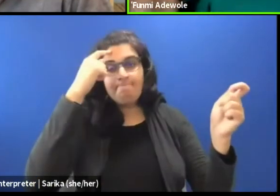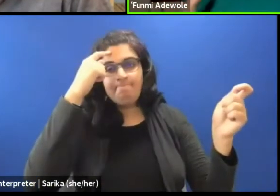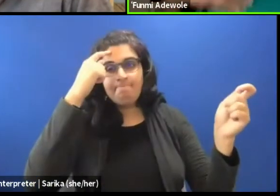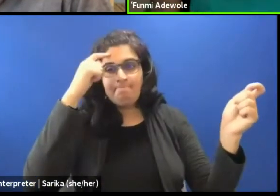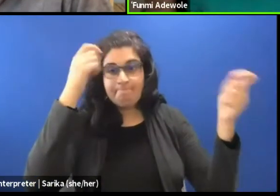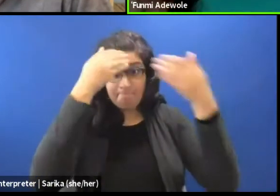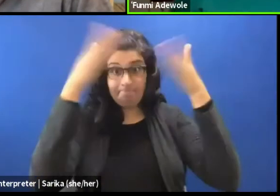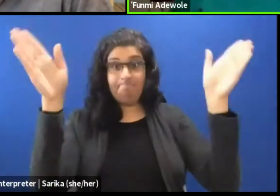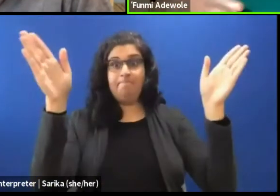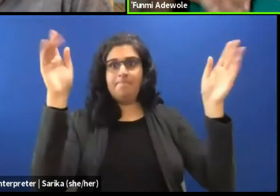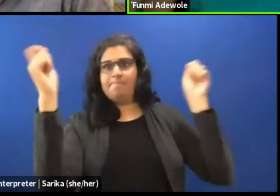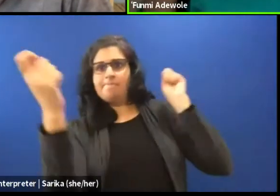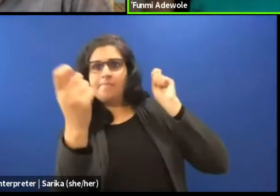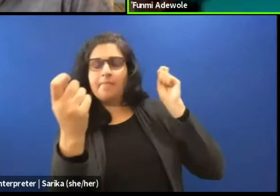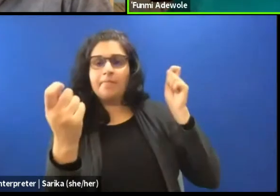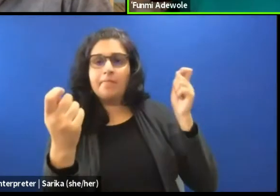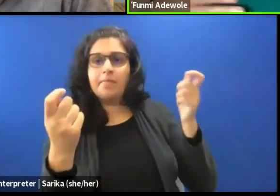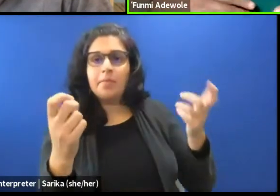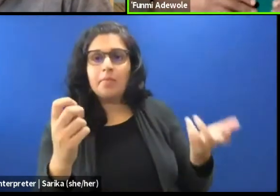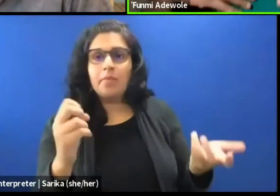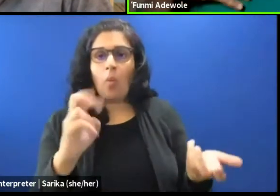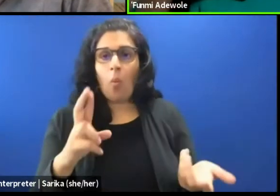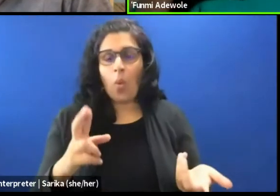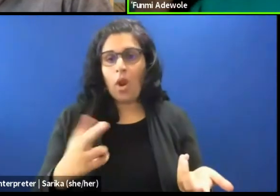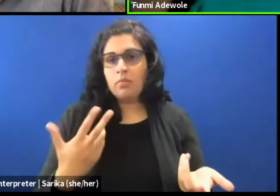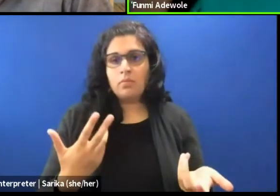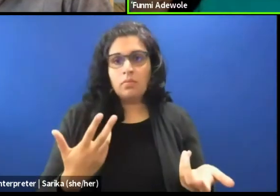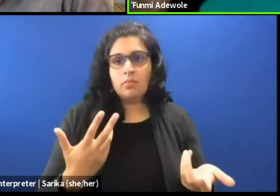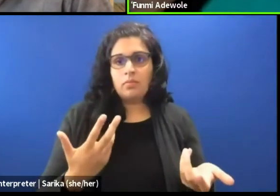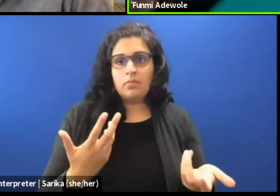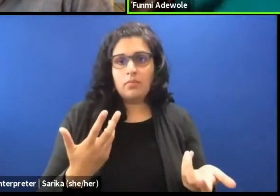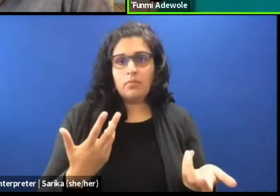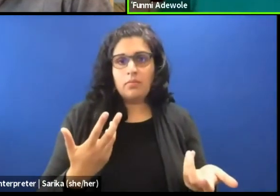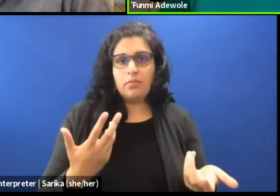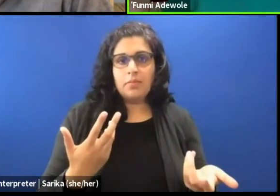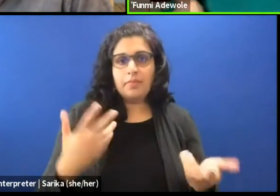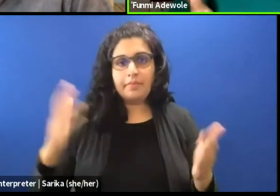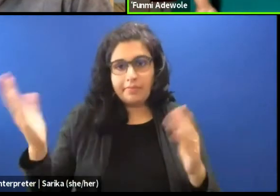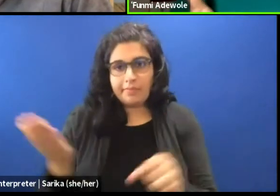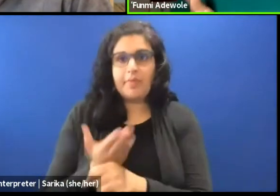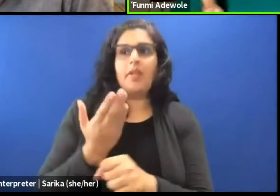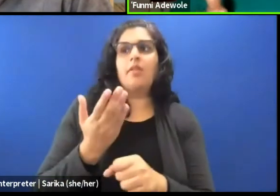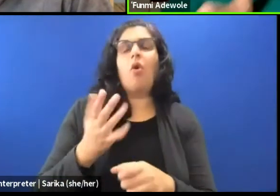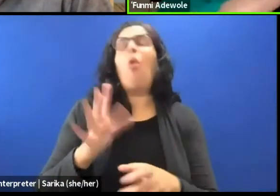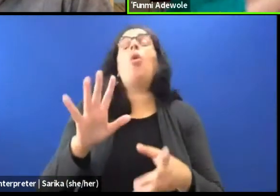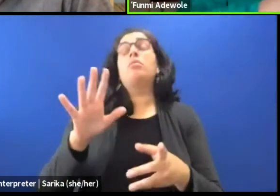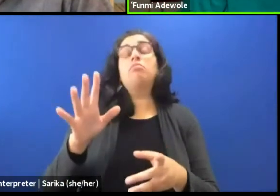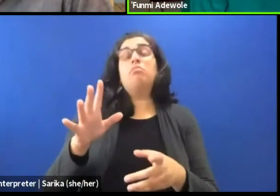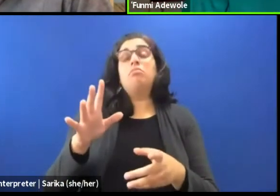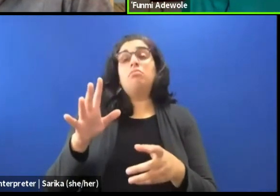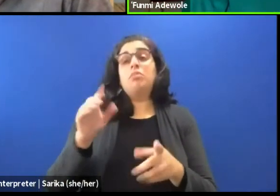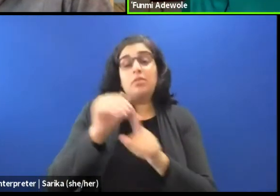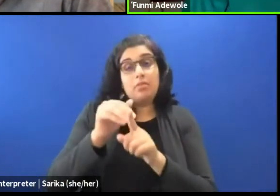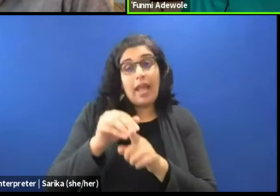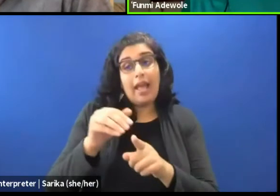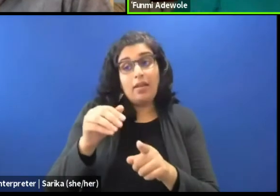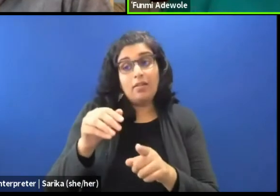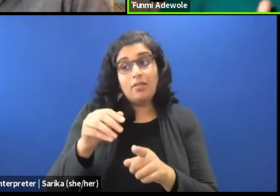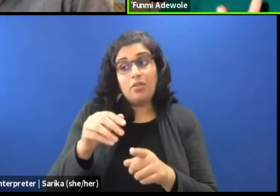or to get them to express their points of view on these issues.